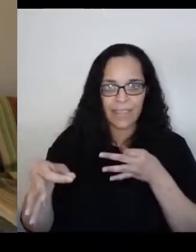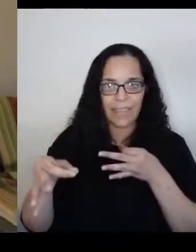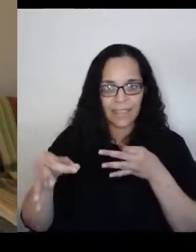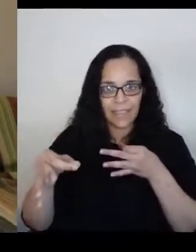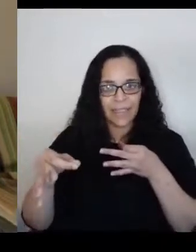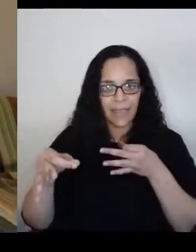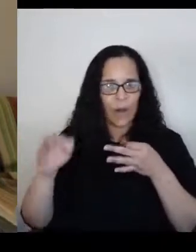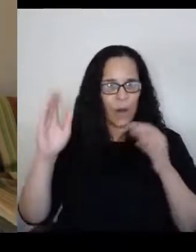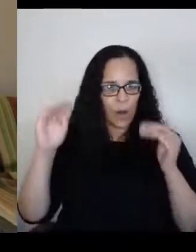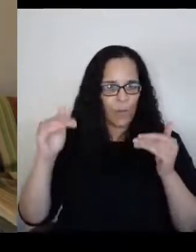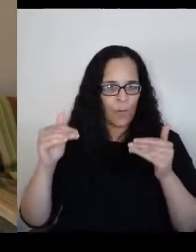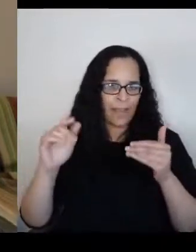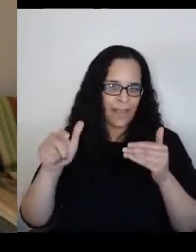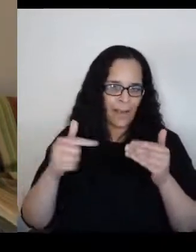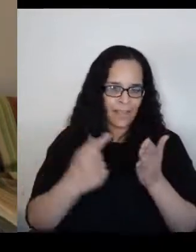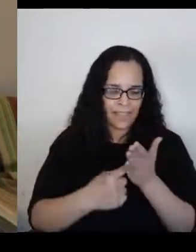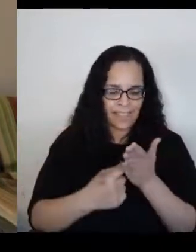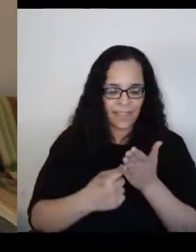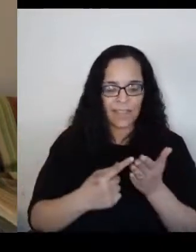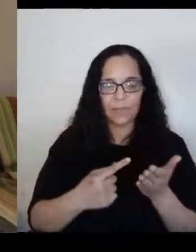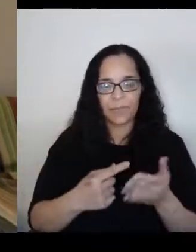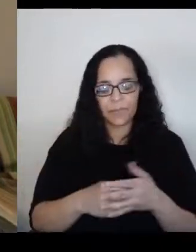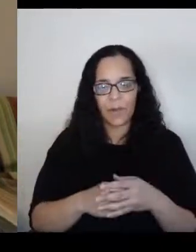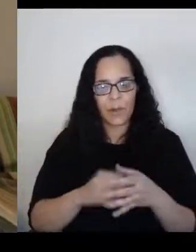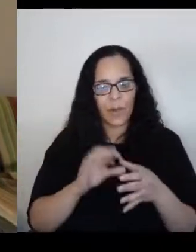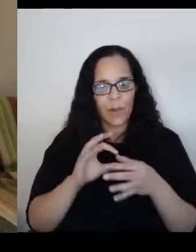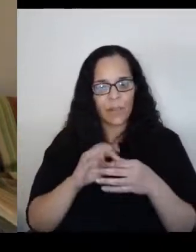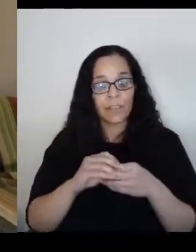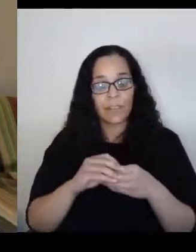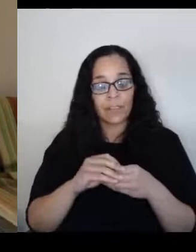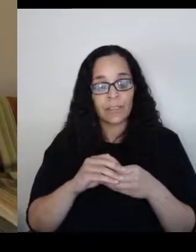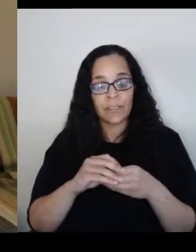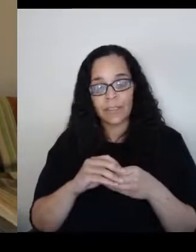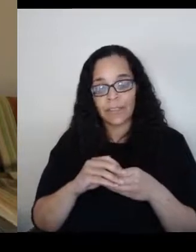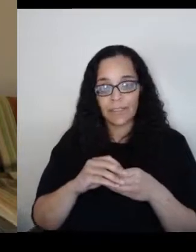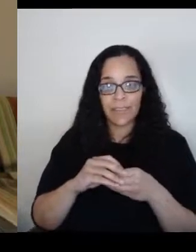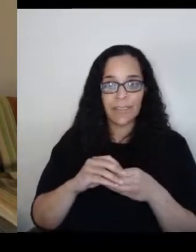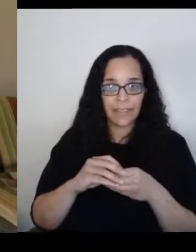as a result of the policies of the State Department